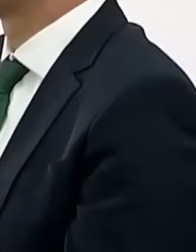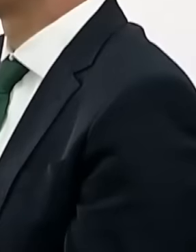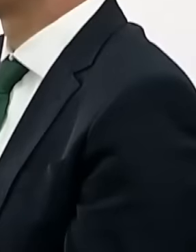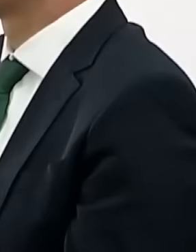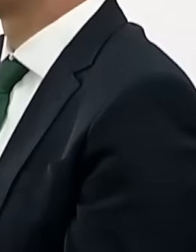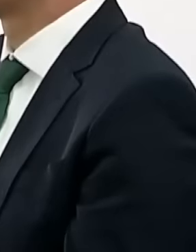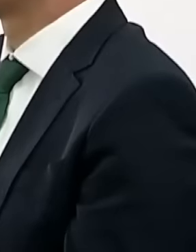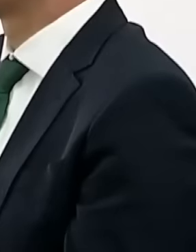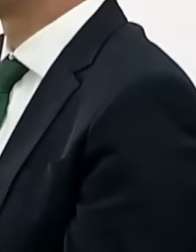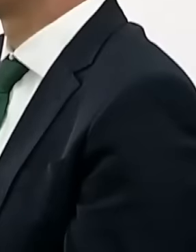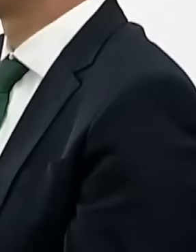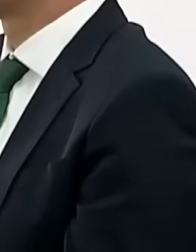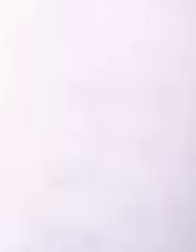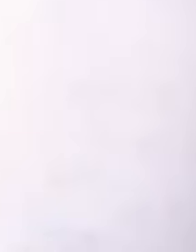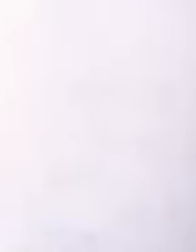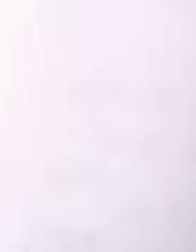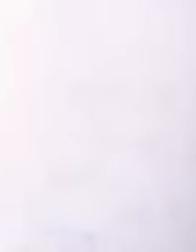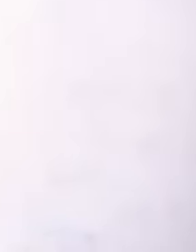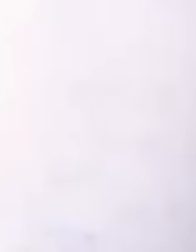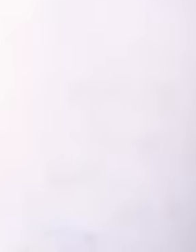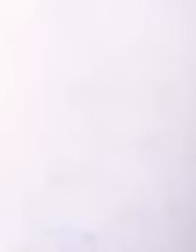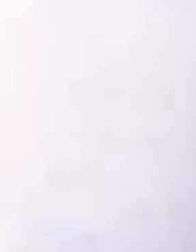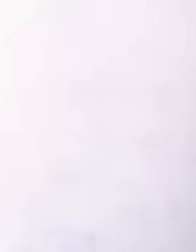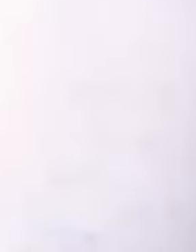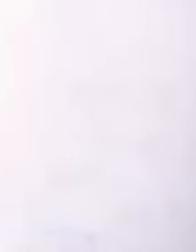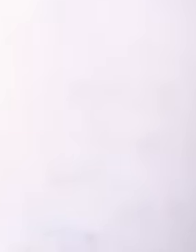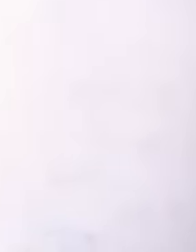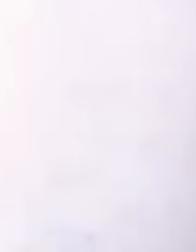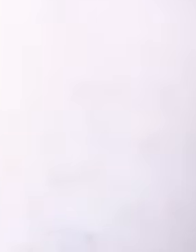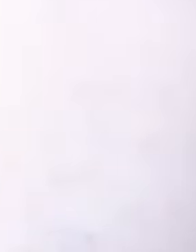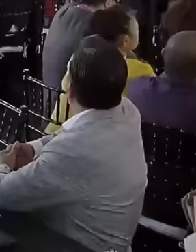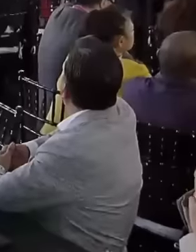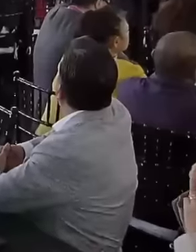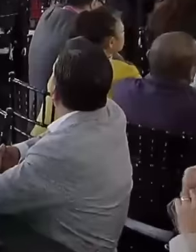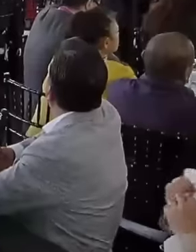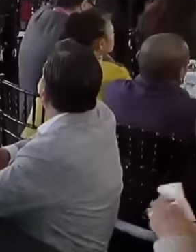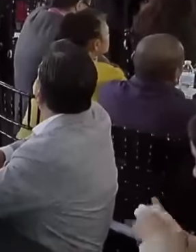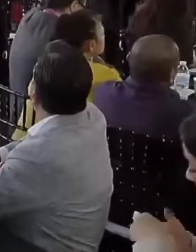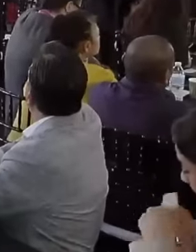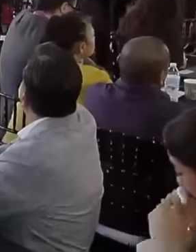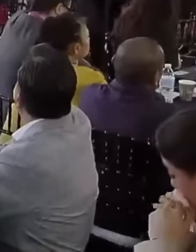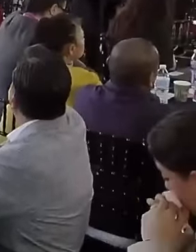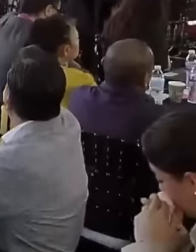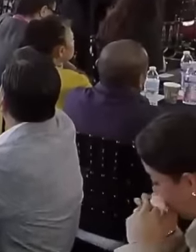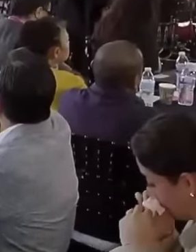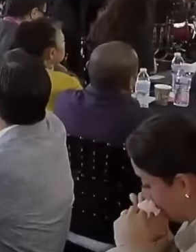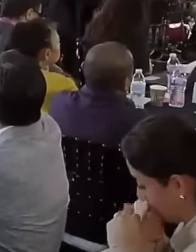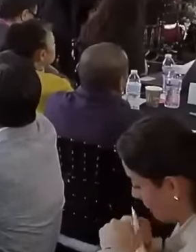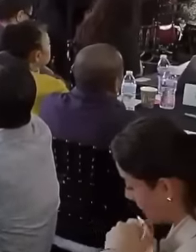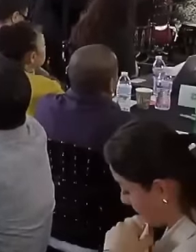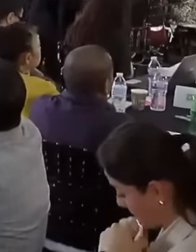and if they do not want to continue working, they can quit their job and give way to other Mexicans who